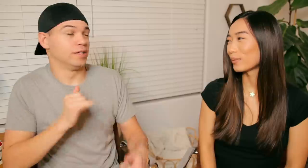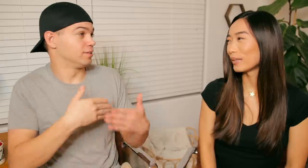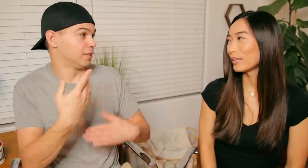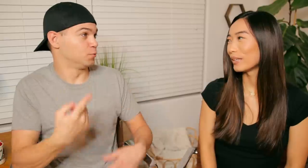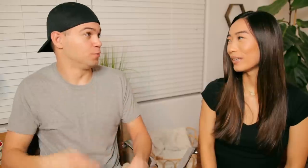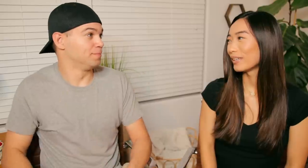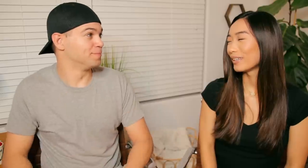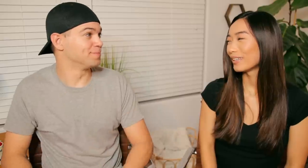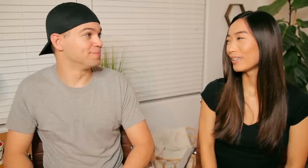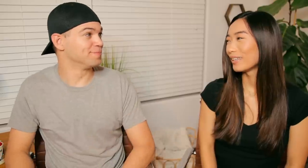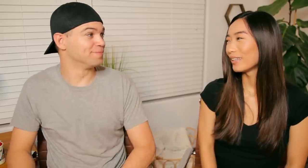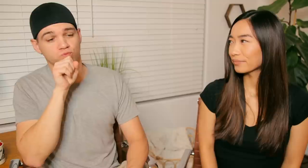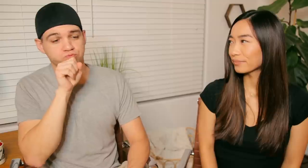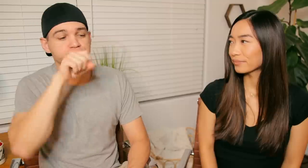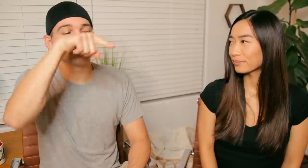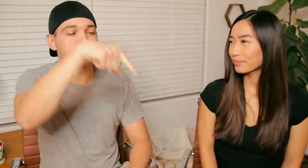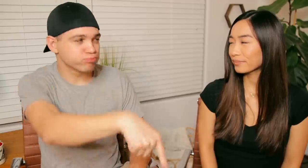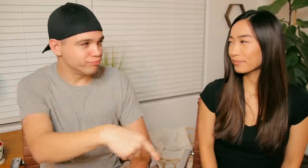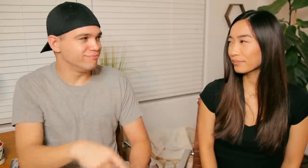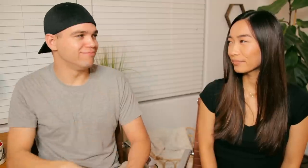R: That was the next one btw R: spitting